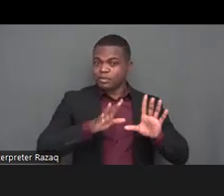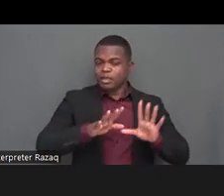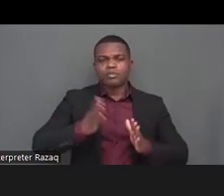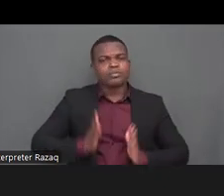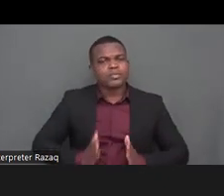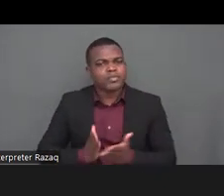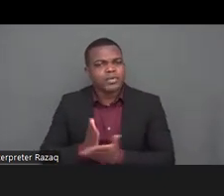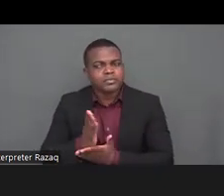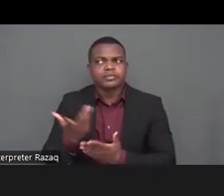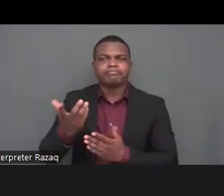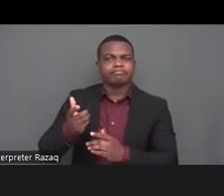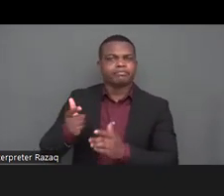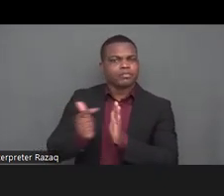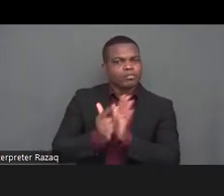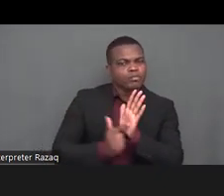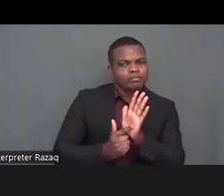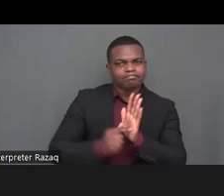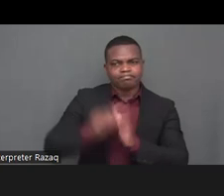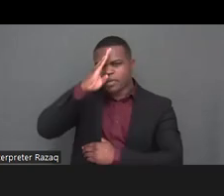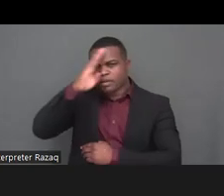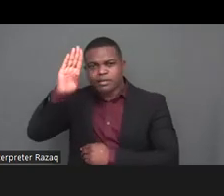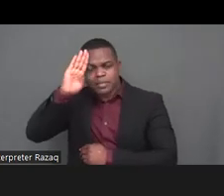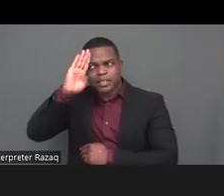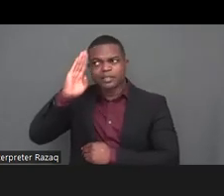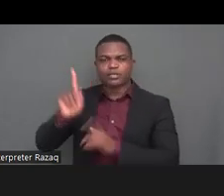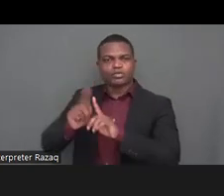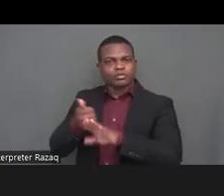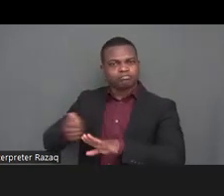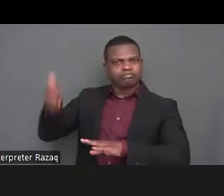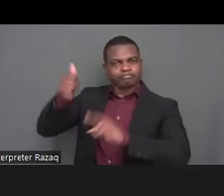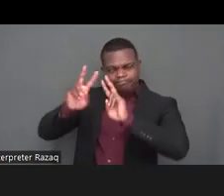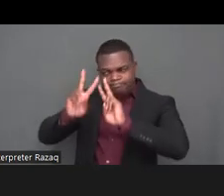on the rights of persons with disabilities having contributed to the convention on the rights of